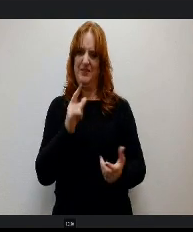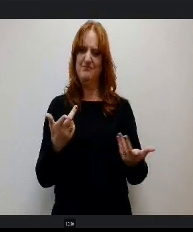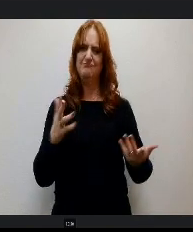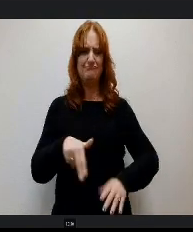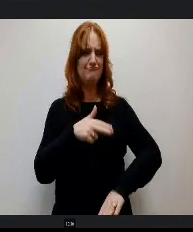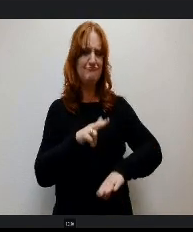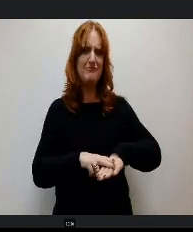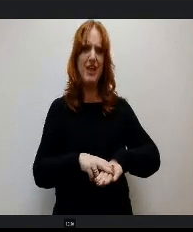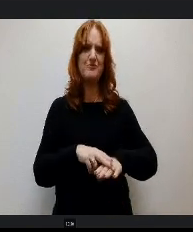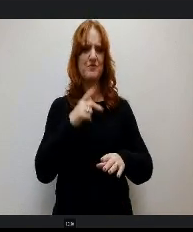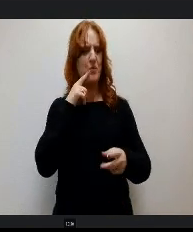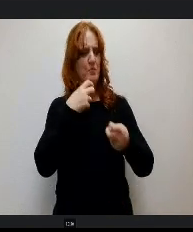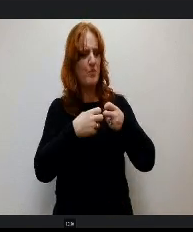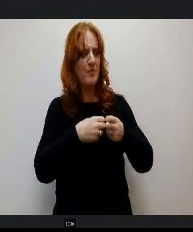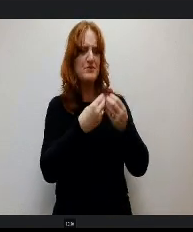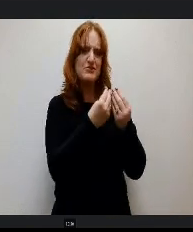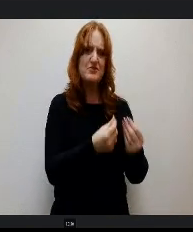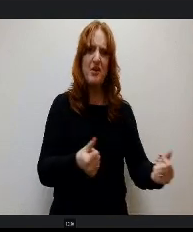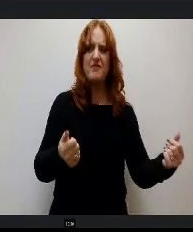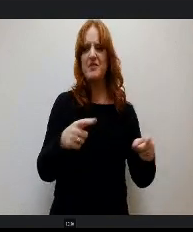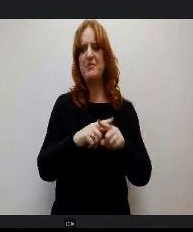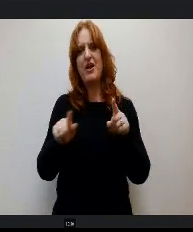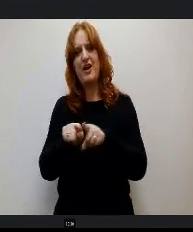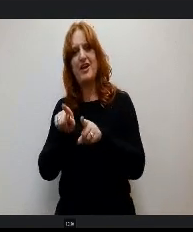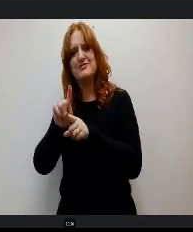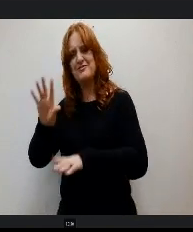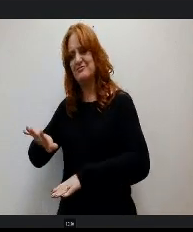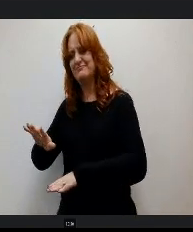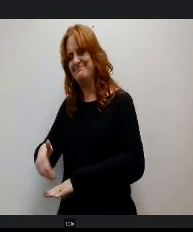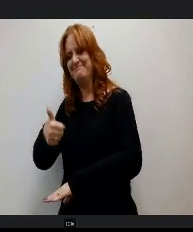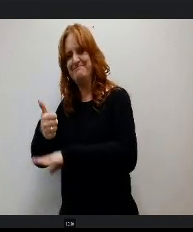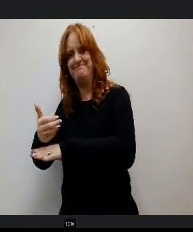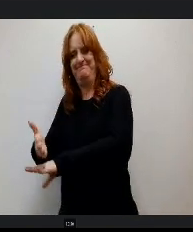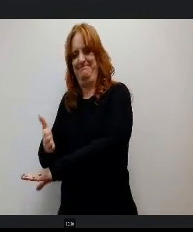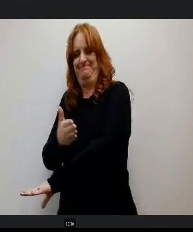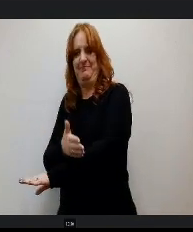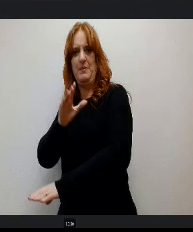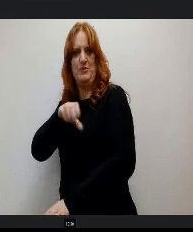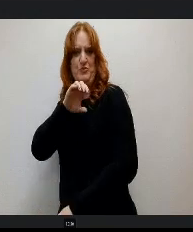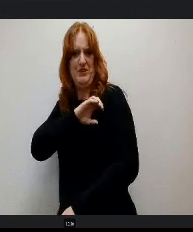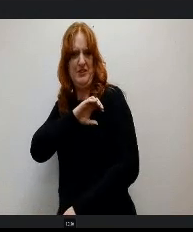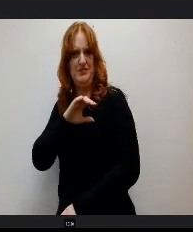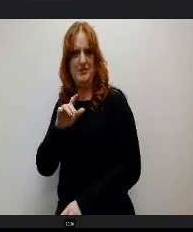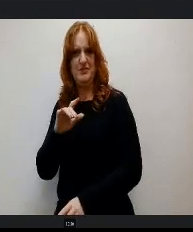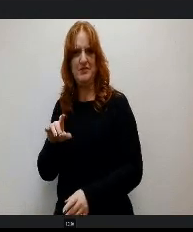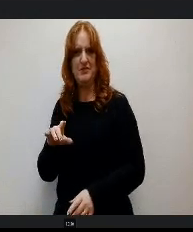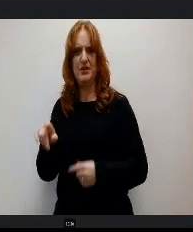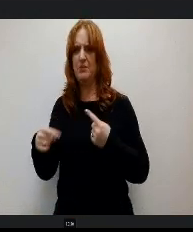solving and character building and all the things s that when I was a classroom teacher I was like, when am I going to teach character